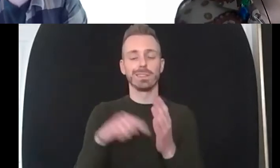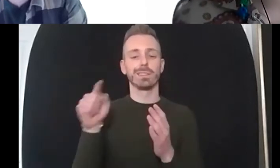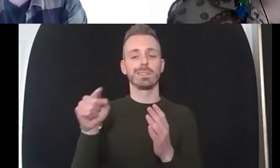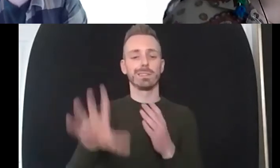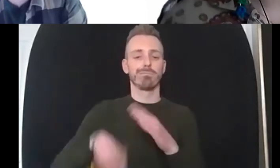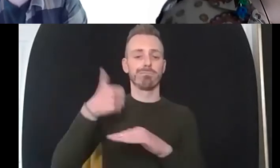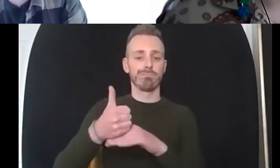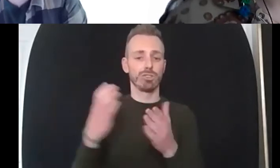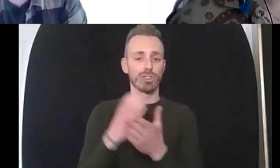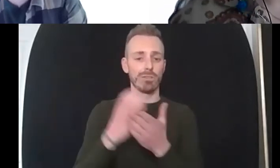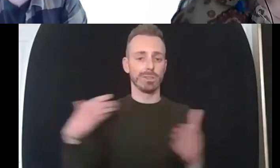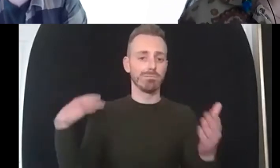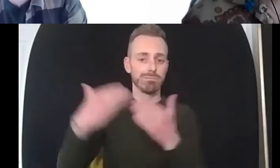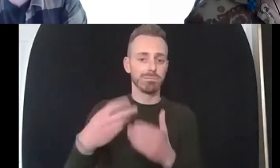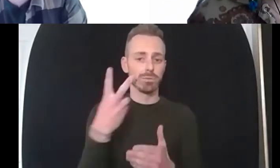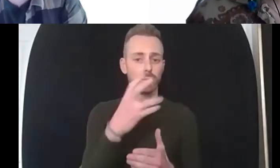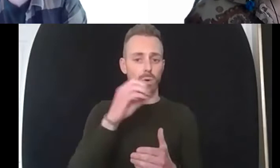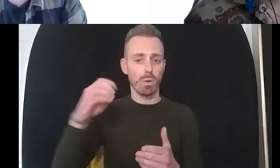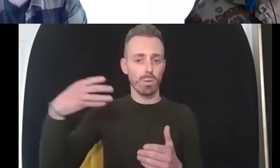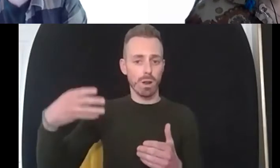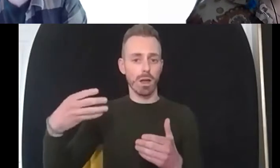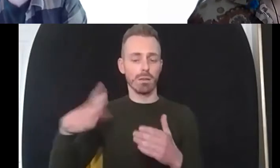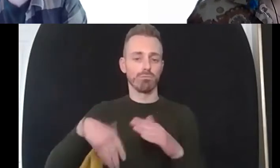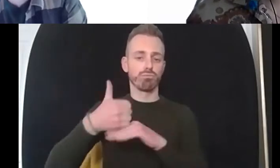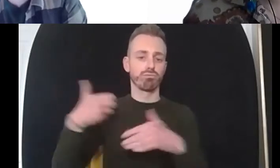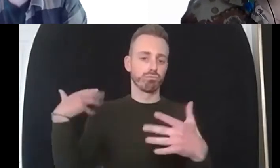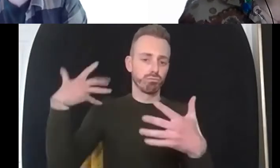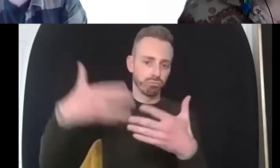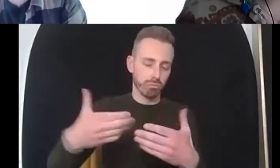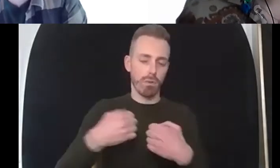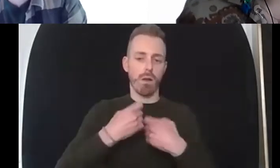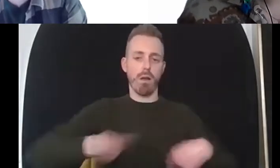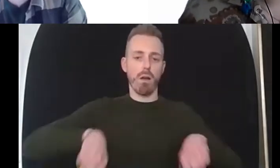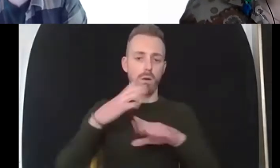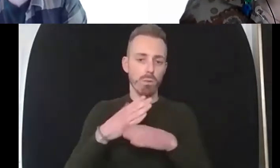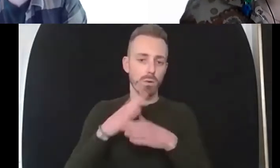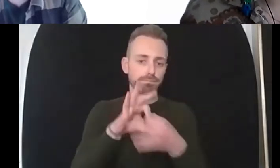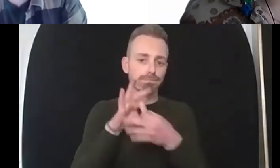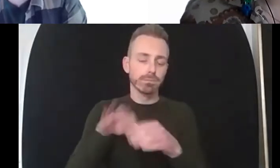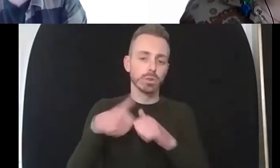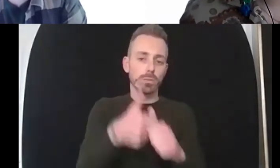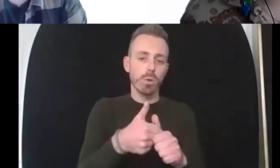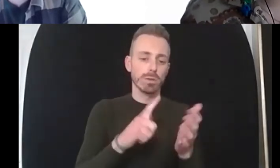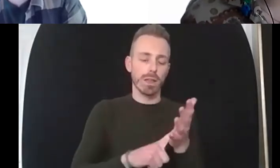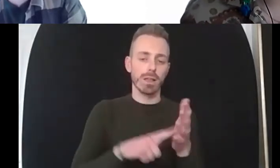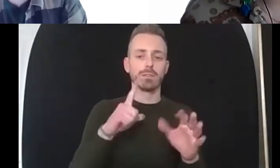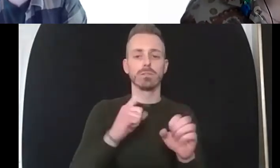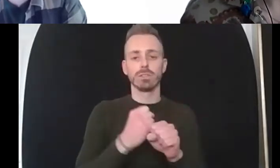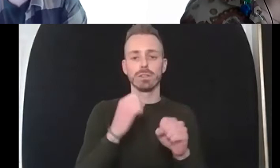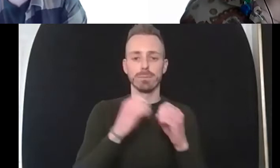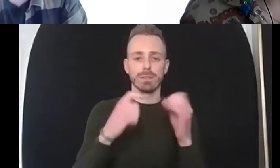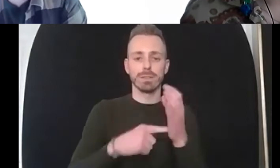since 2009 and our core work is supporting lgbtq plus people in lancashire across lancashire to be